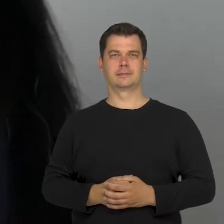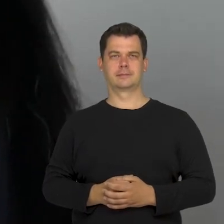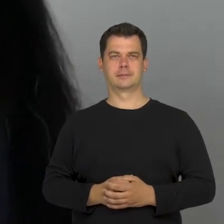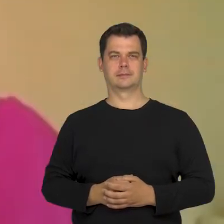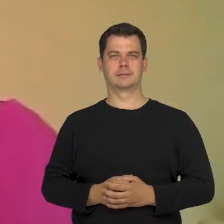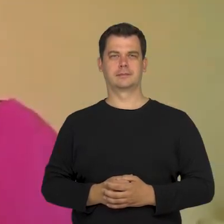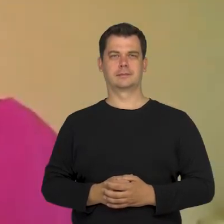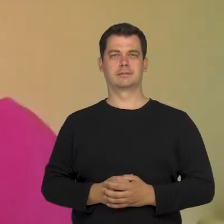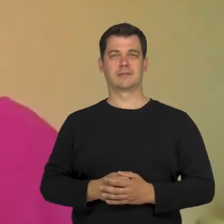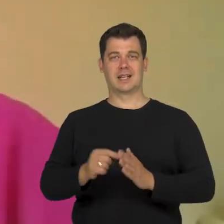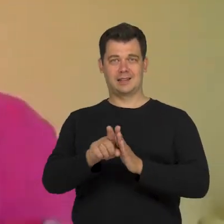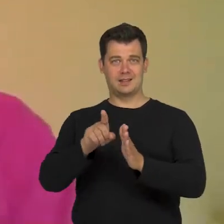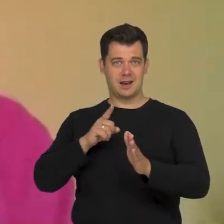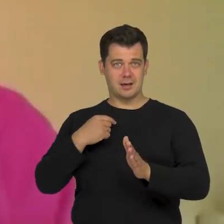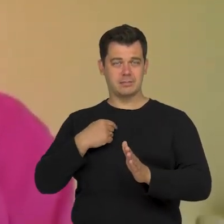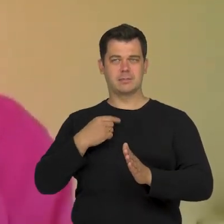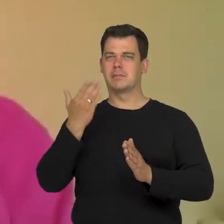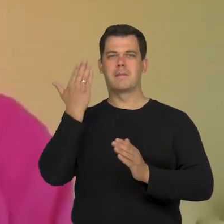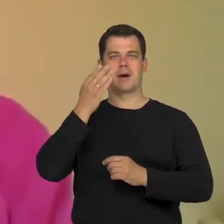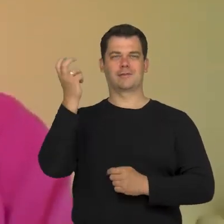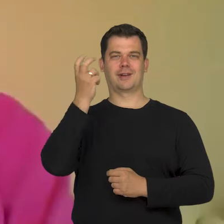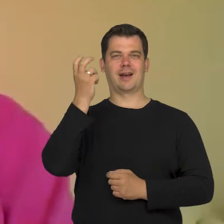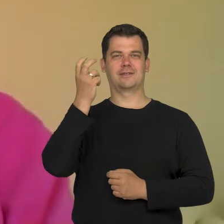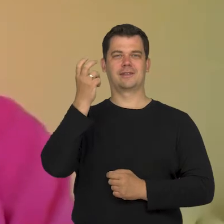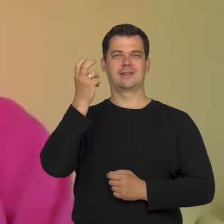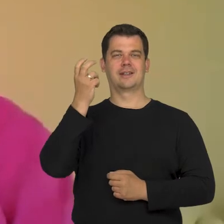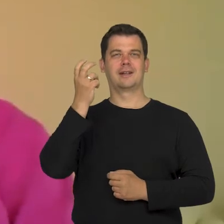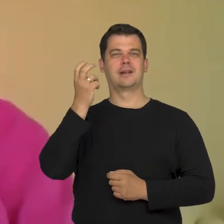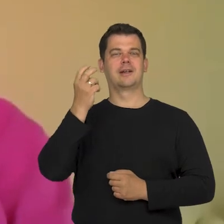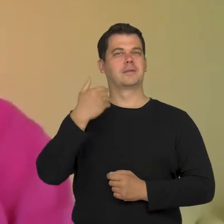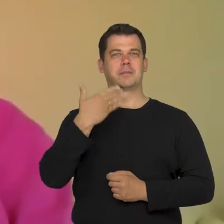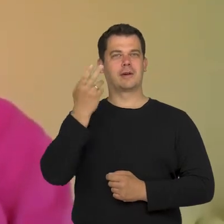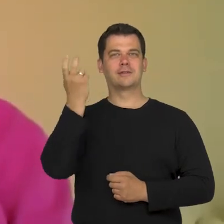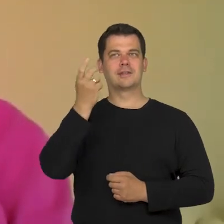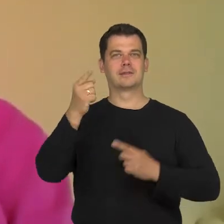For me, it was really interesting when